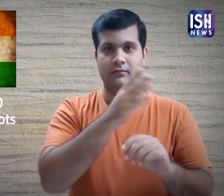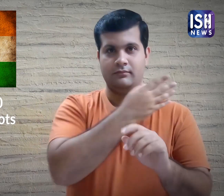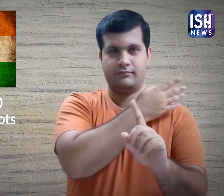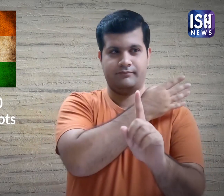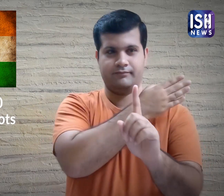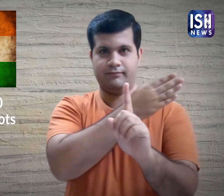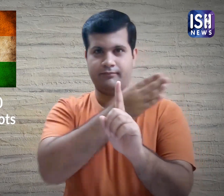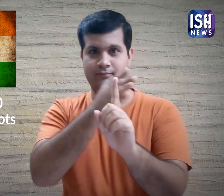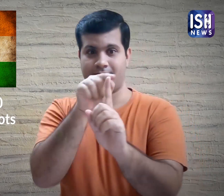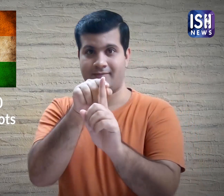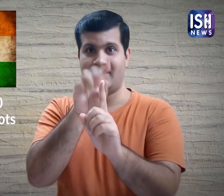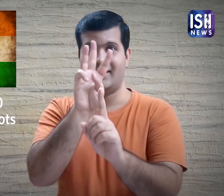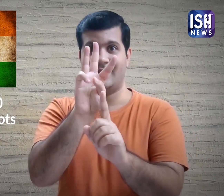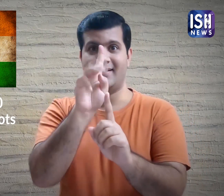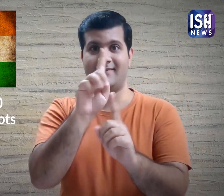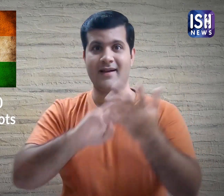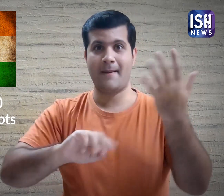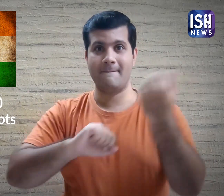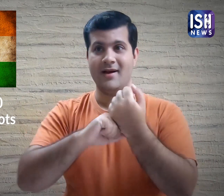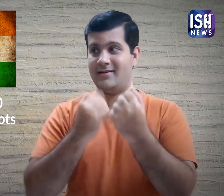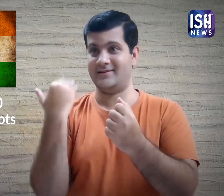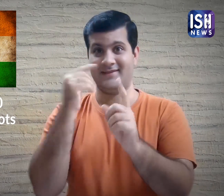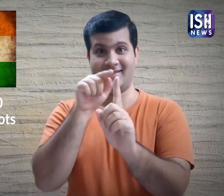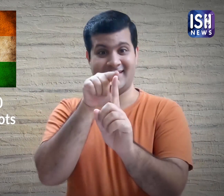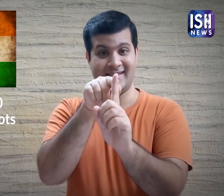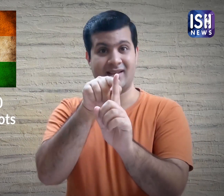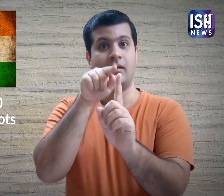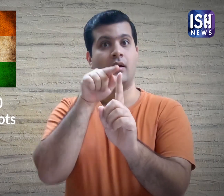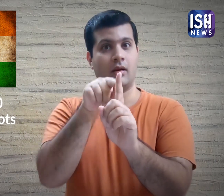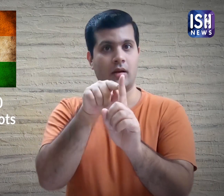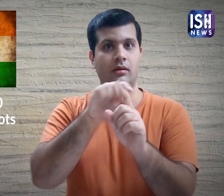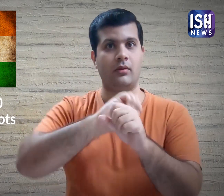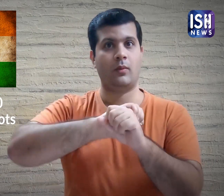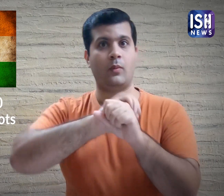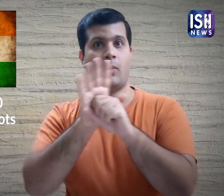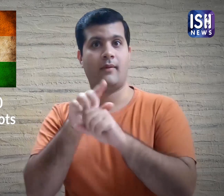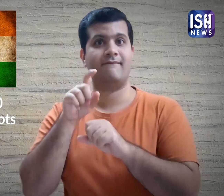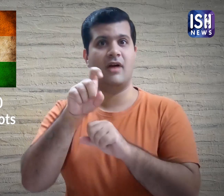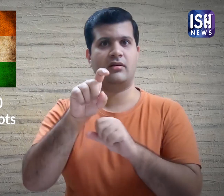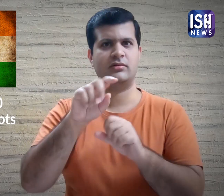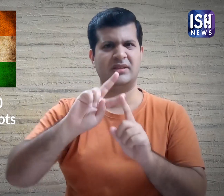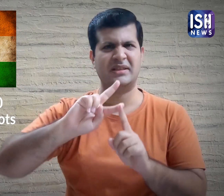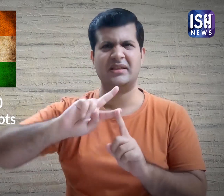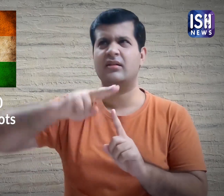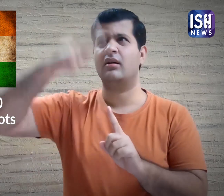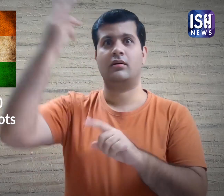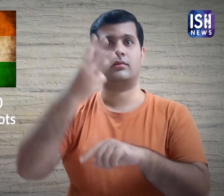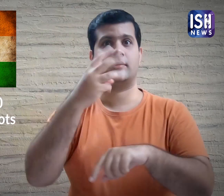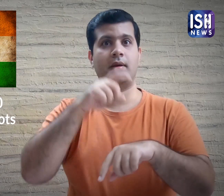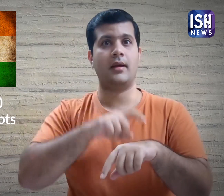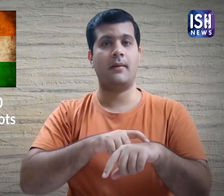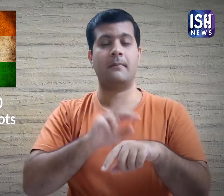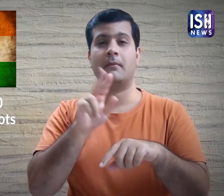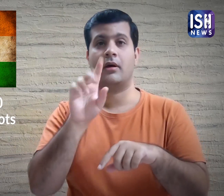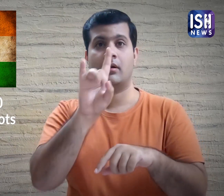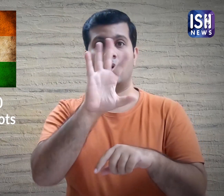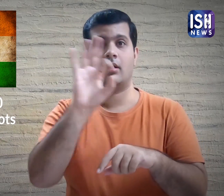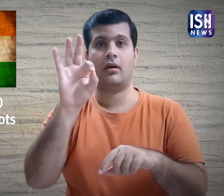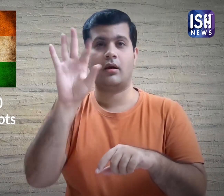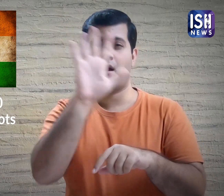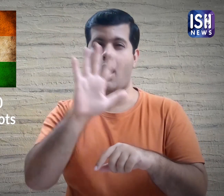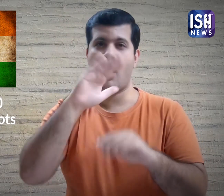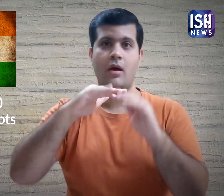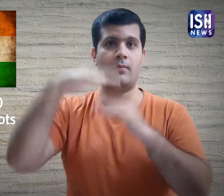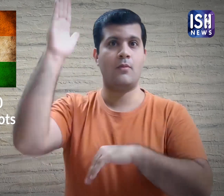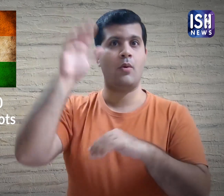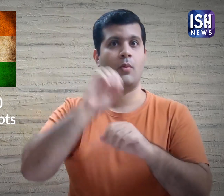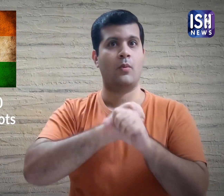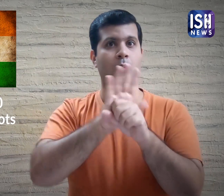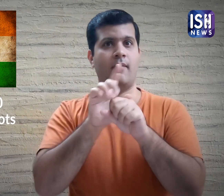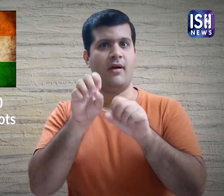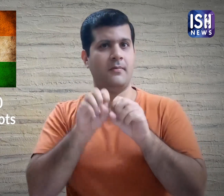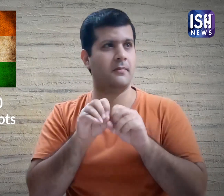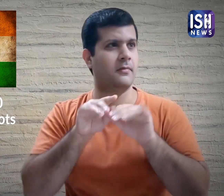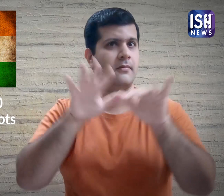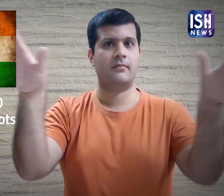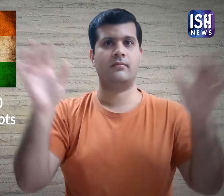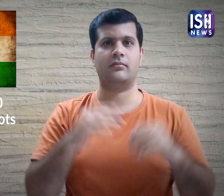By the end of 31st March, the number had almost tripled to around 1,500.